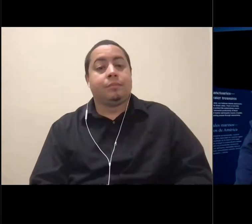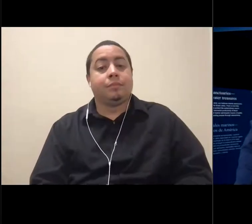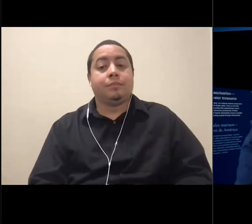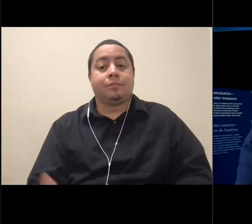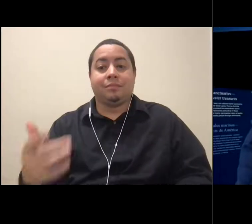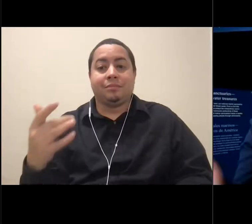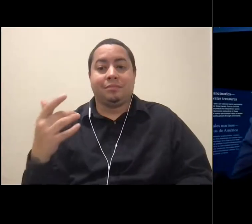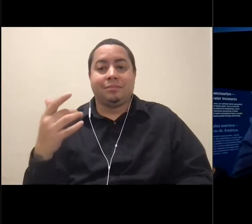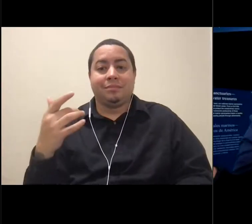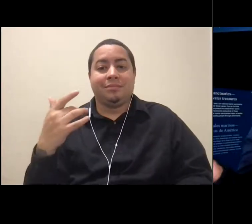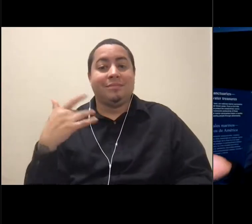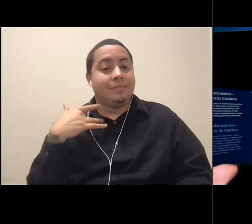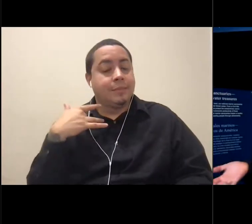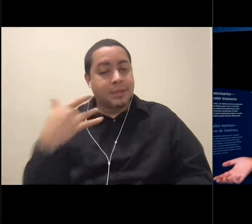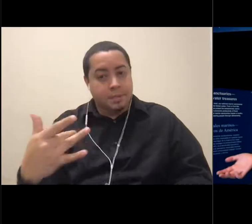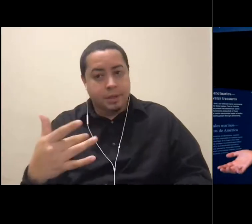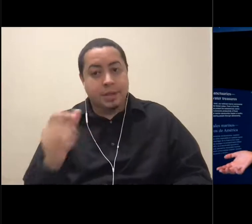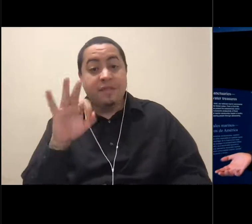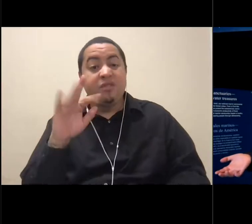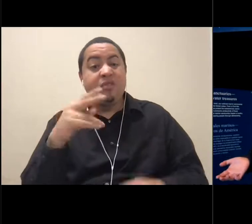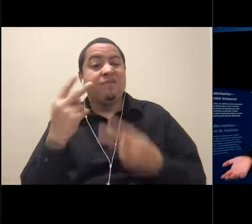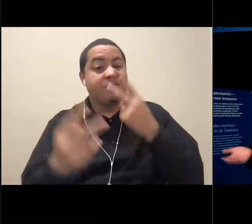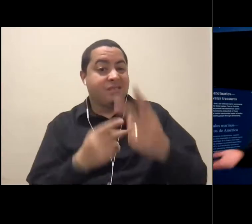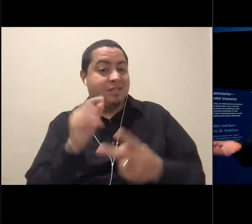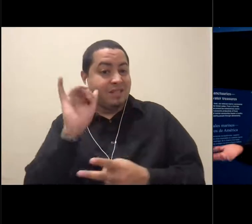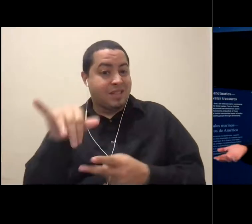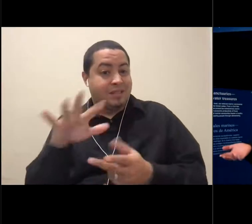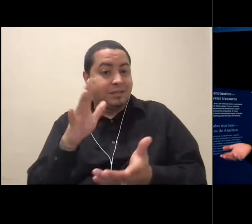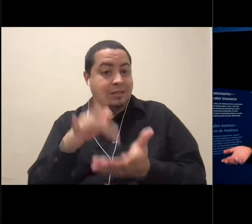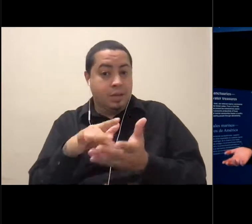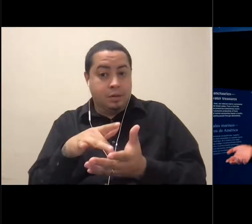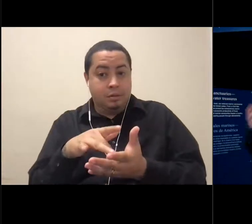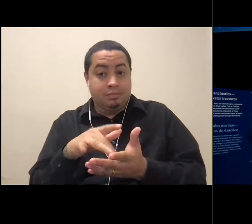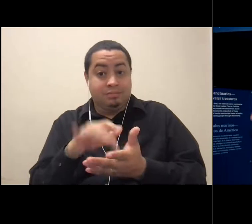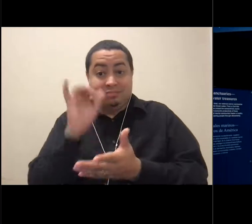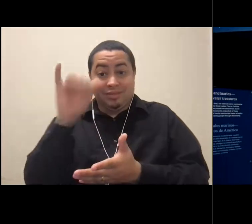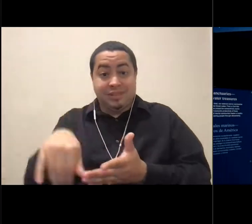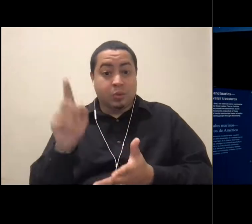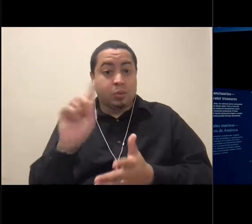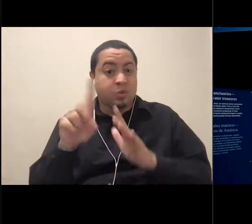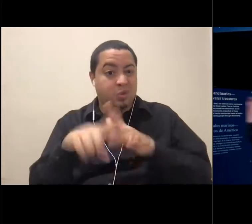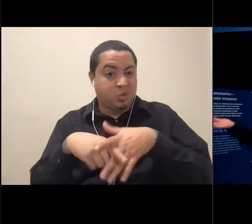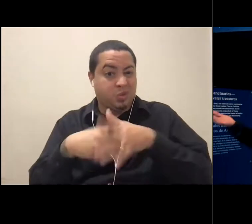here we go, normally, if you were to visit the Exploration Center, this is where you would start. You'd come up the stairs,